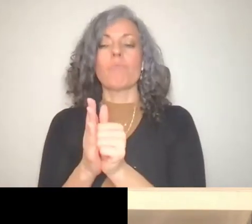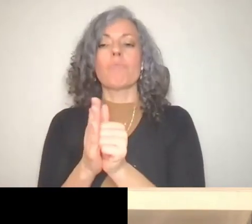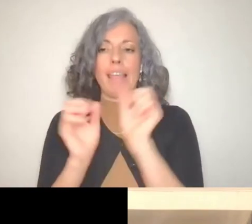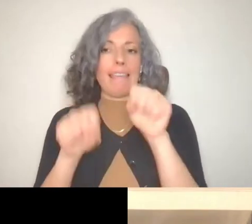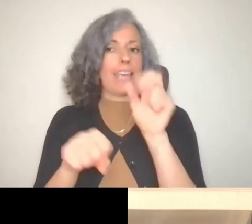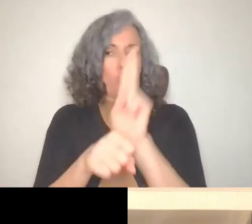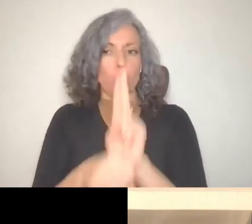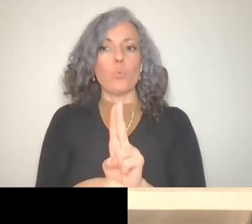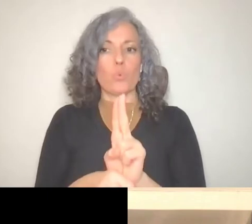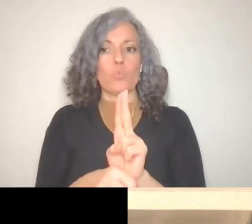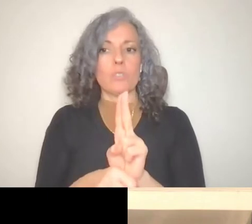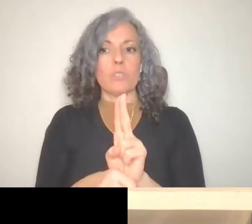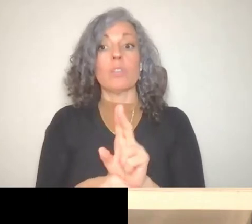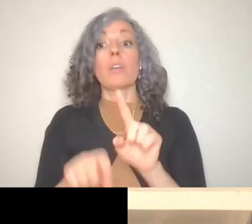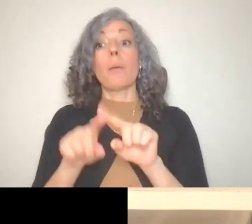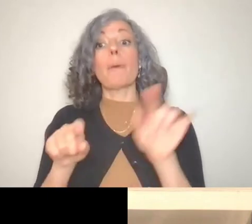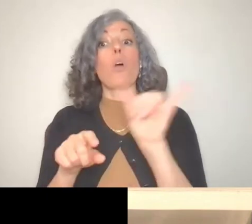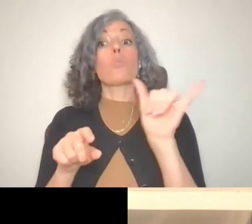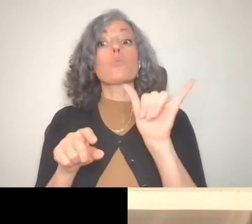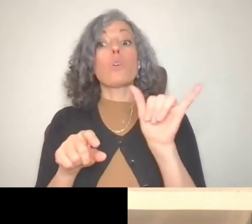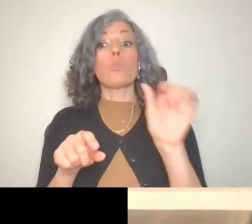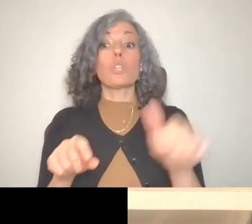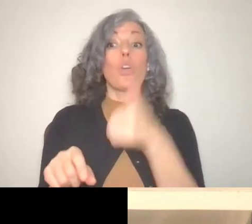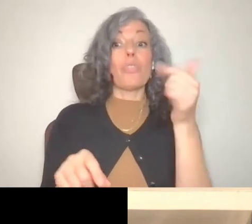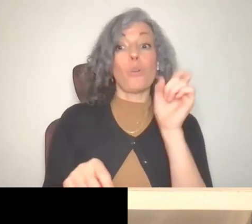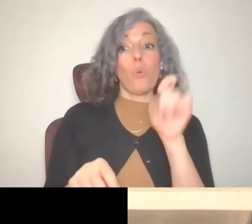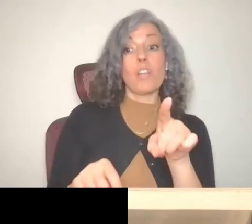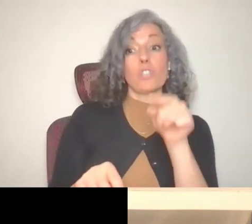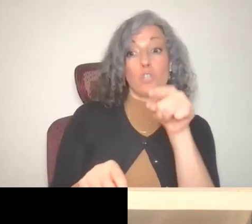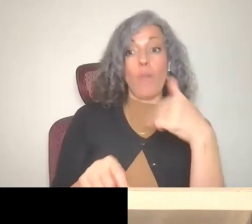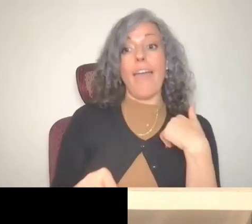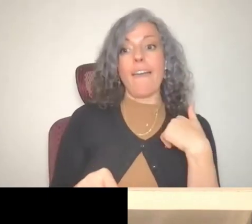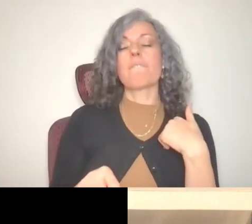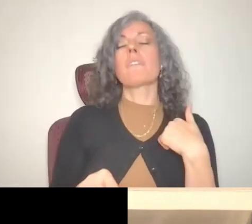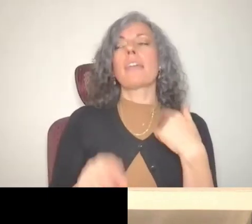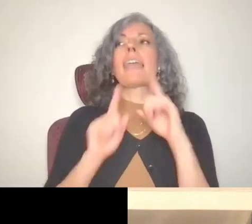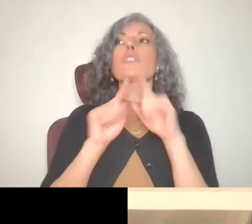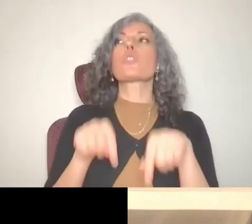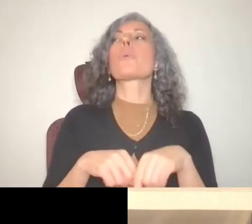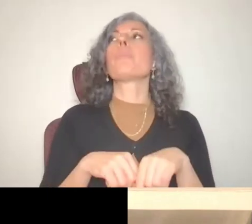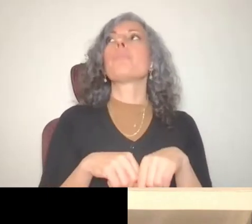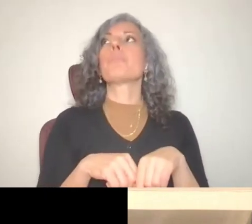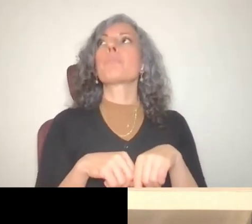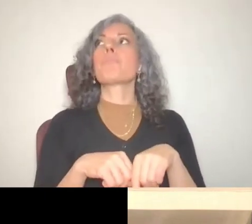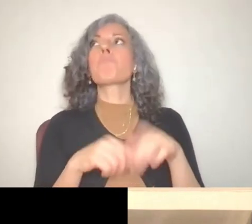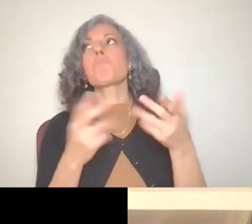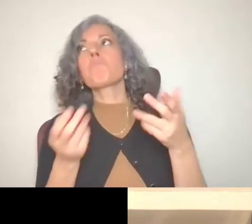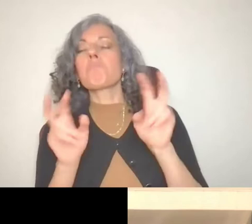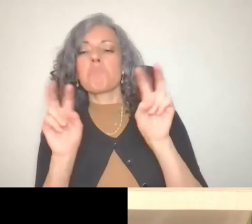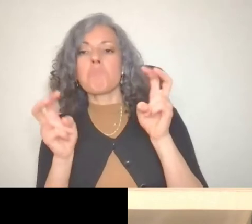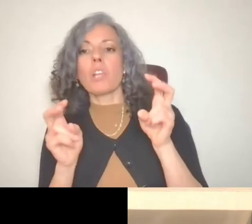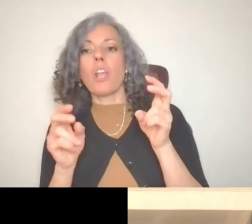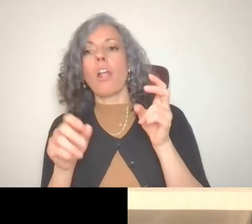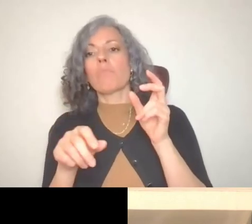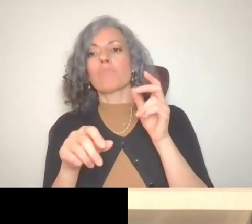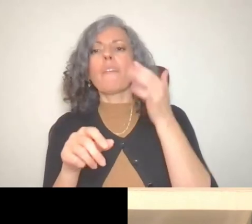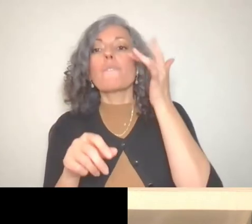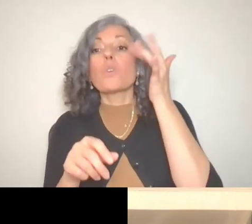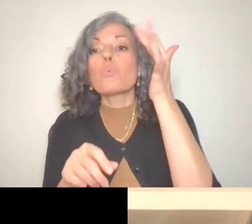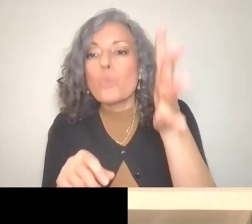going to also your other questions like just in terms of a long-term, if I needed